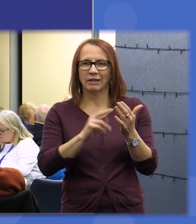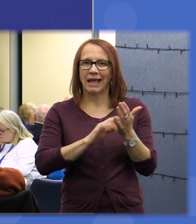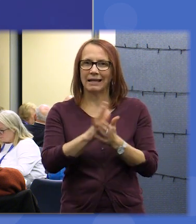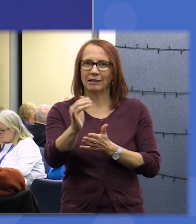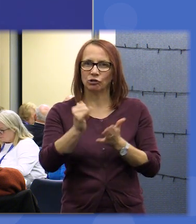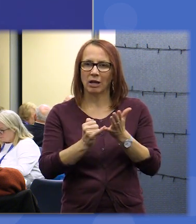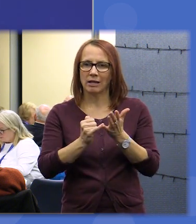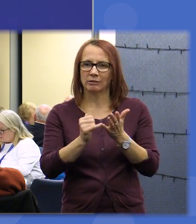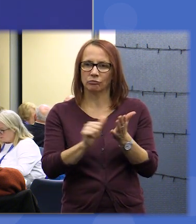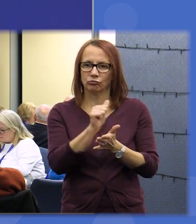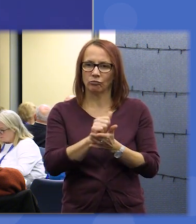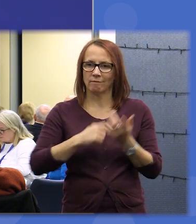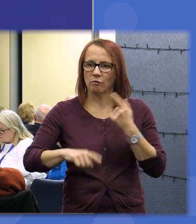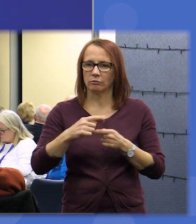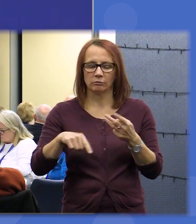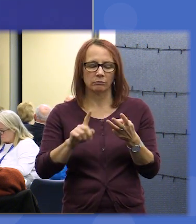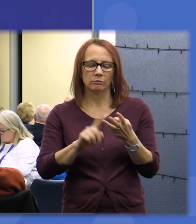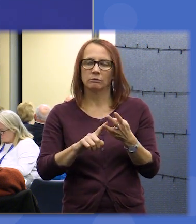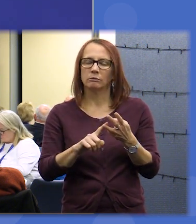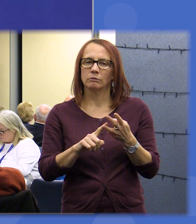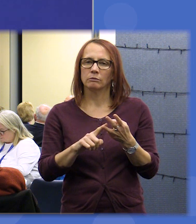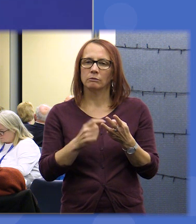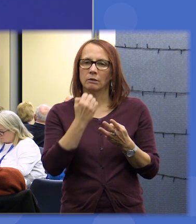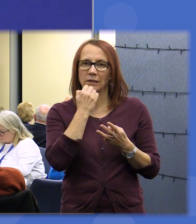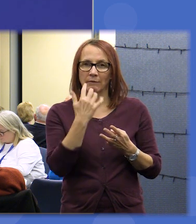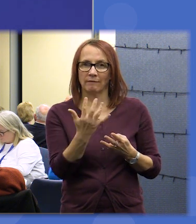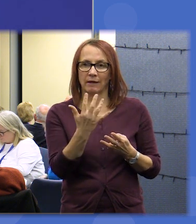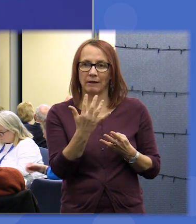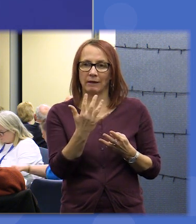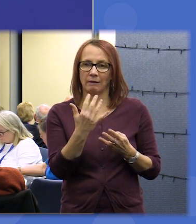Service and her third choice was number five be a prosperous and financially